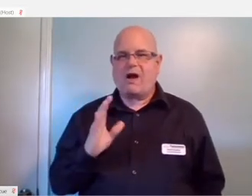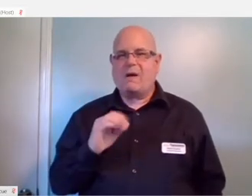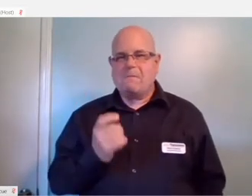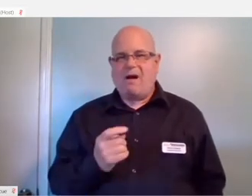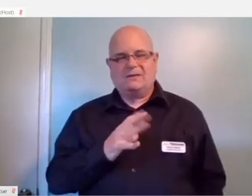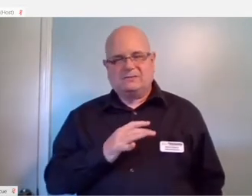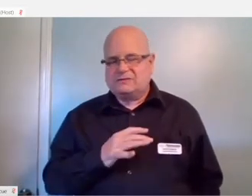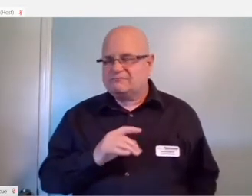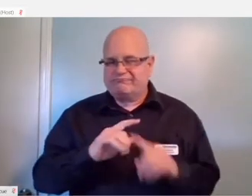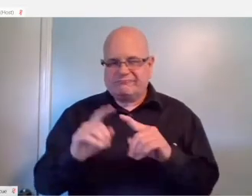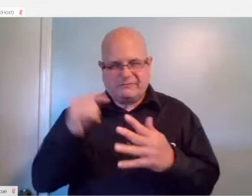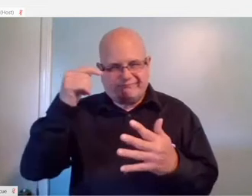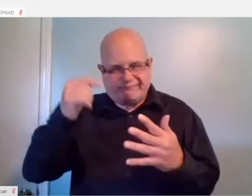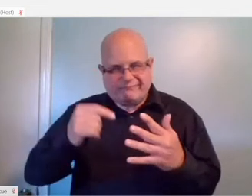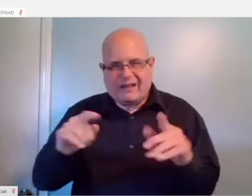You get all of the features of a smart speaker.